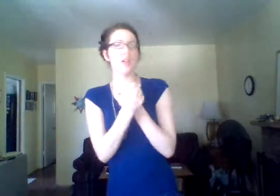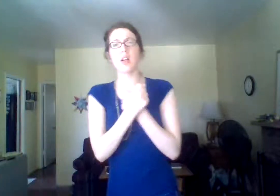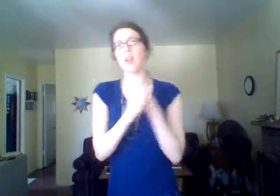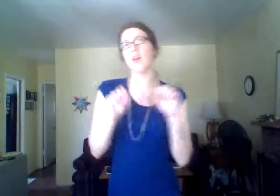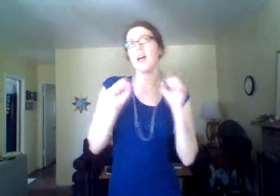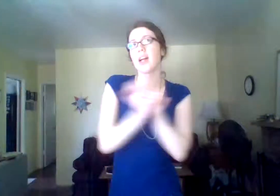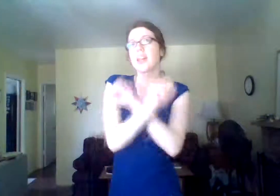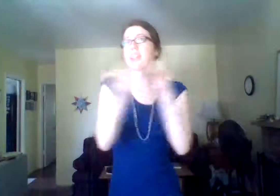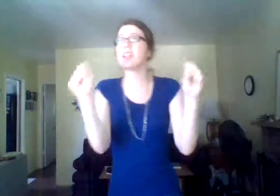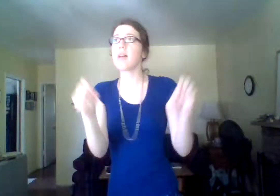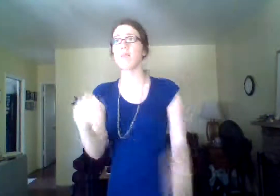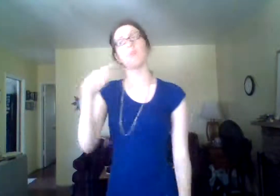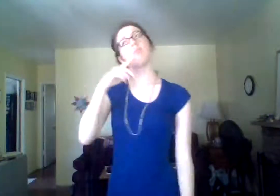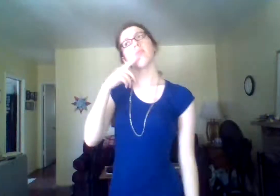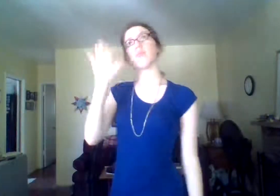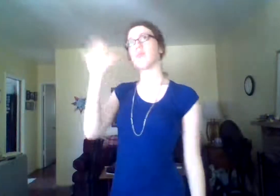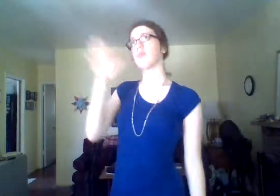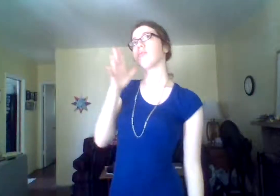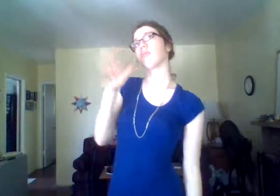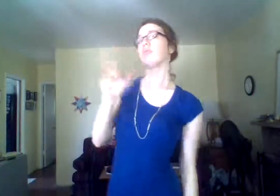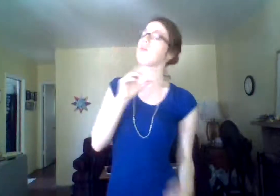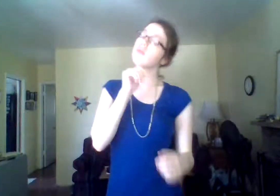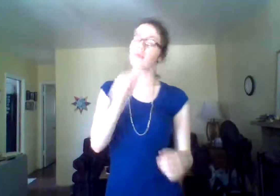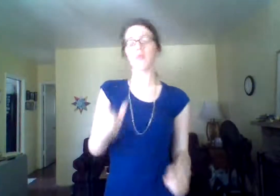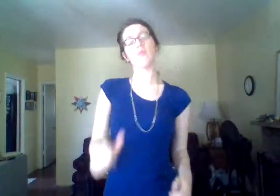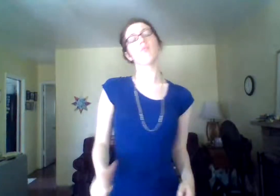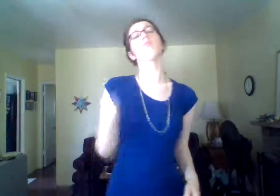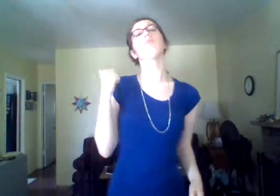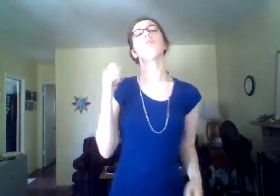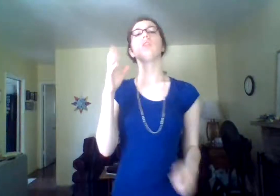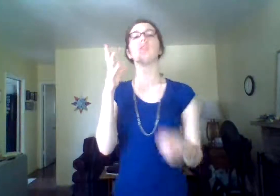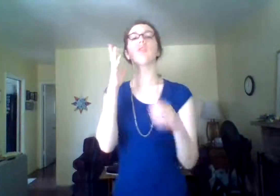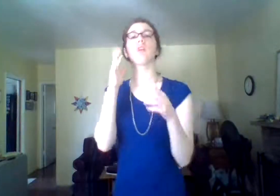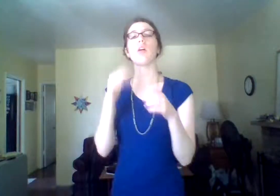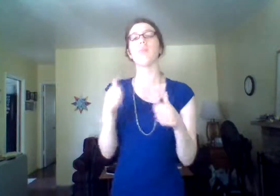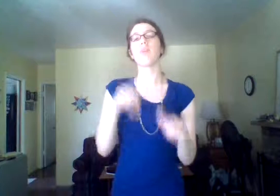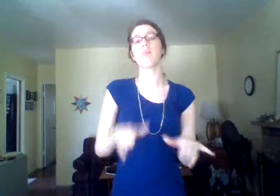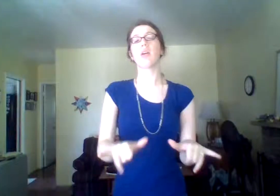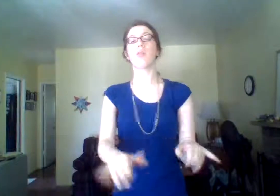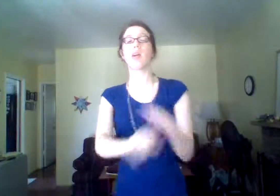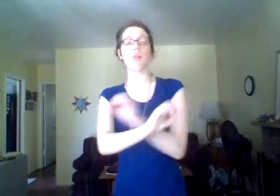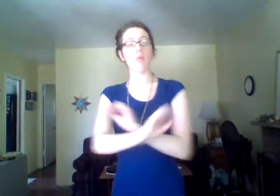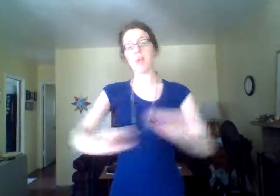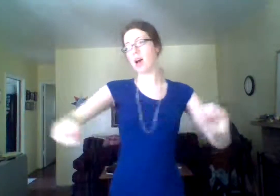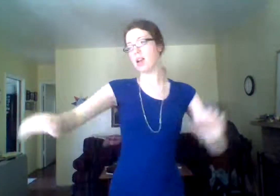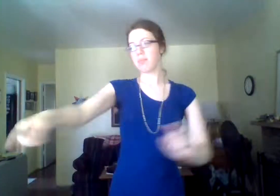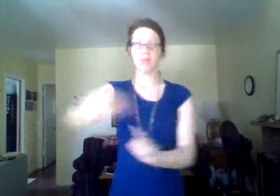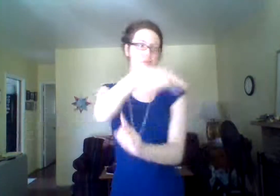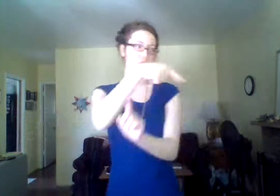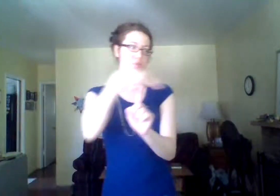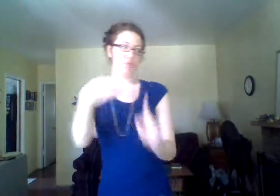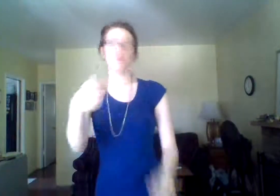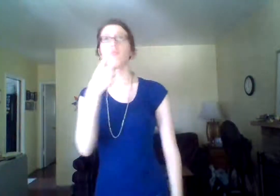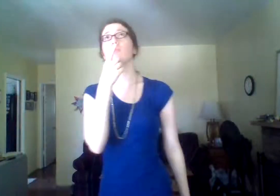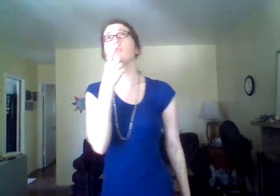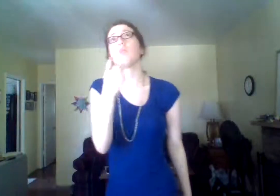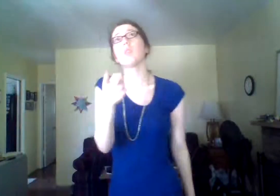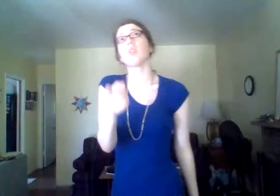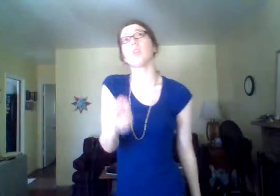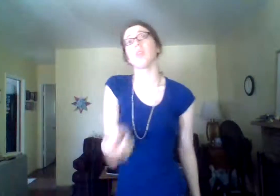CAN SAVE ME SAY YOU WILL NOT? WILL YOU STAY, NO ONE SURROUNDS. REAL?